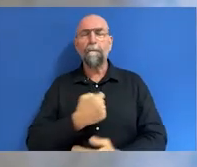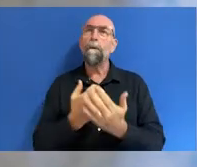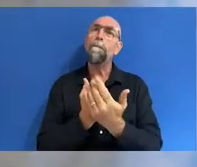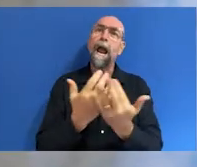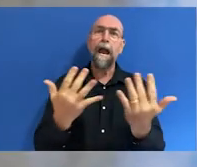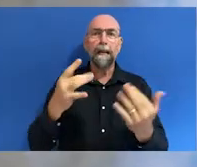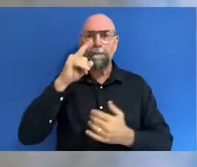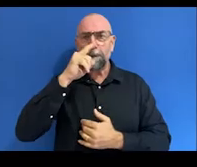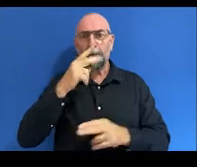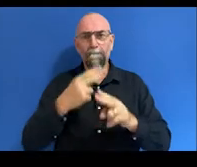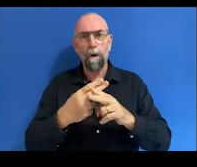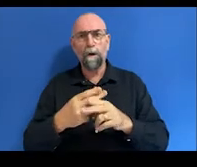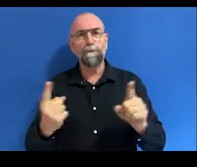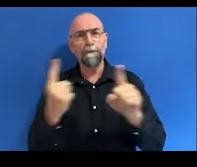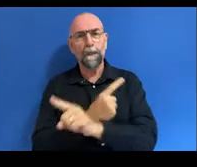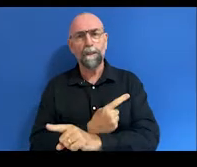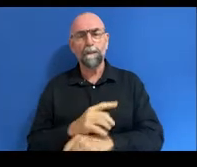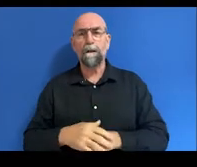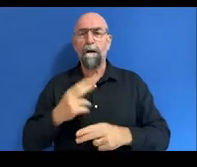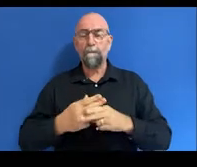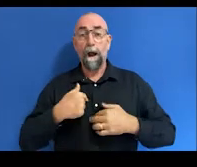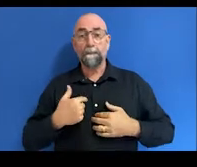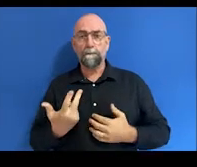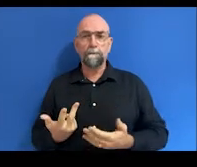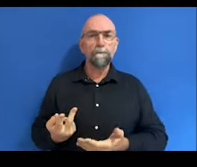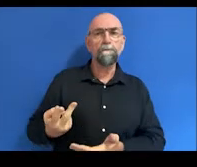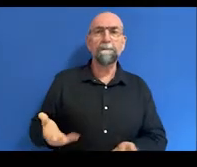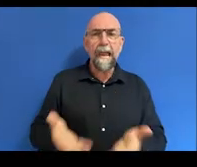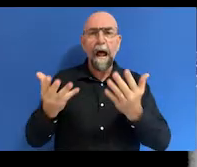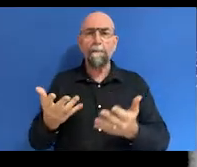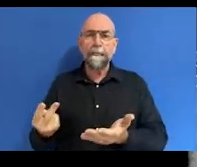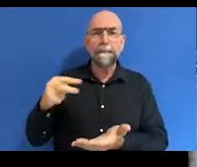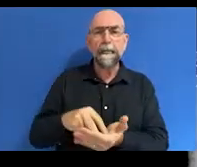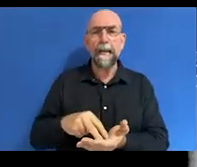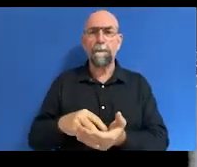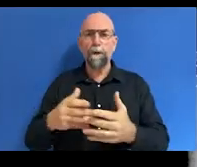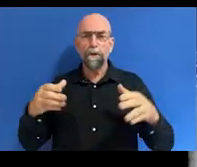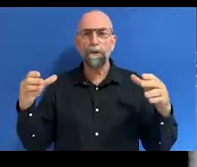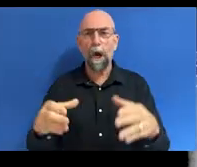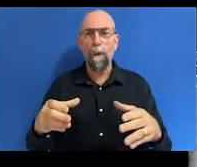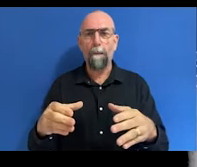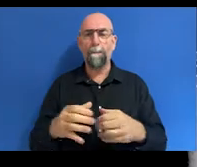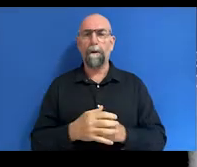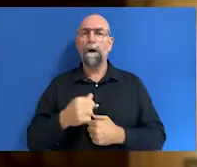for reform for us to Get Up! Stand Up! Show Up! This NAIDOC Week we're also remembering and celebrating